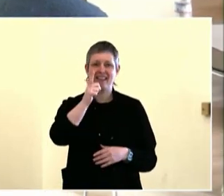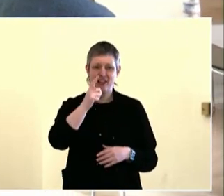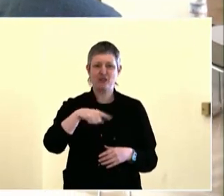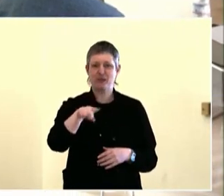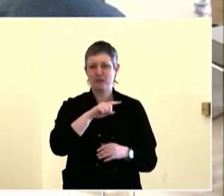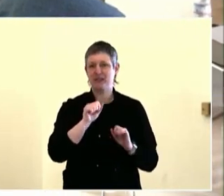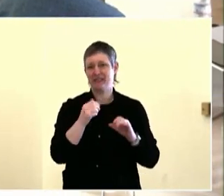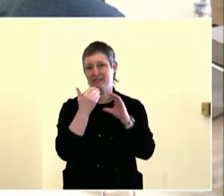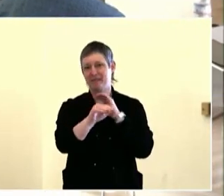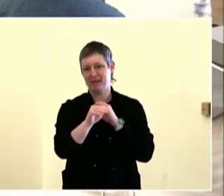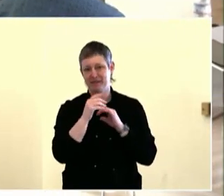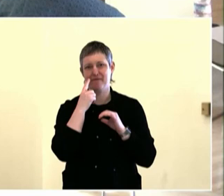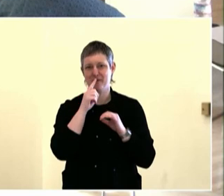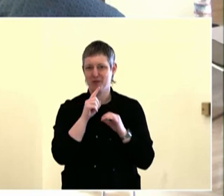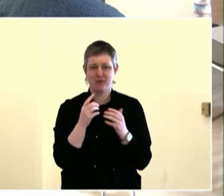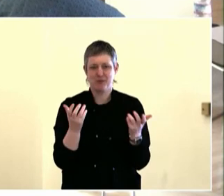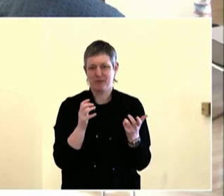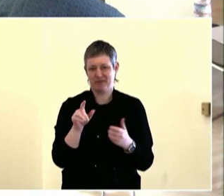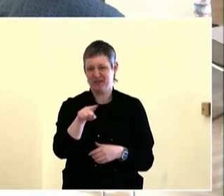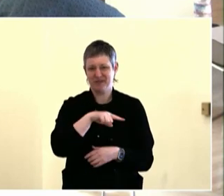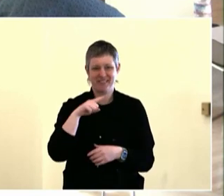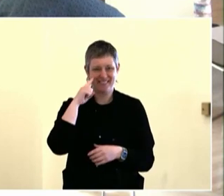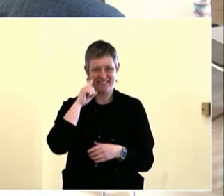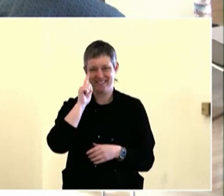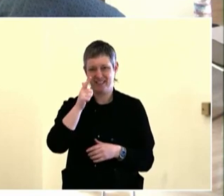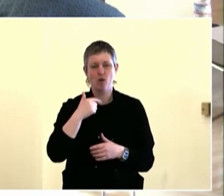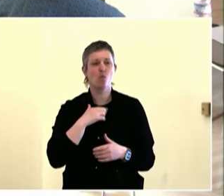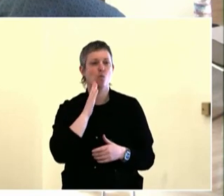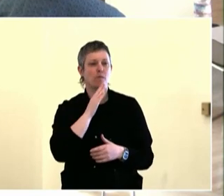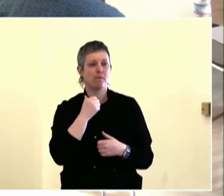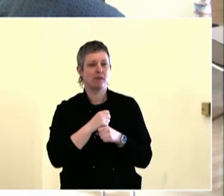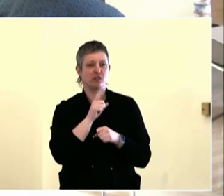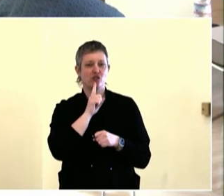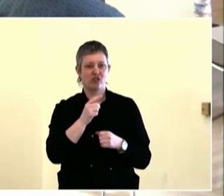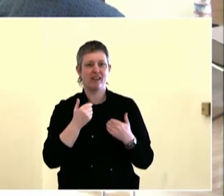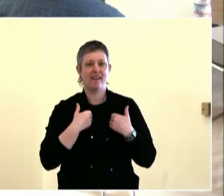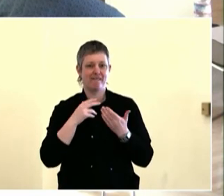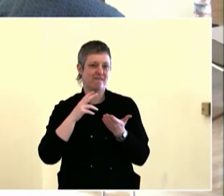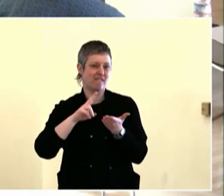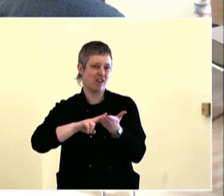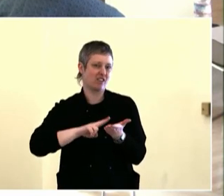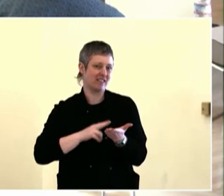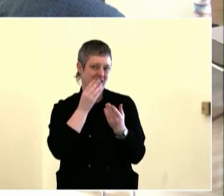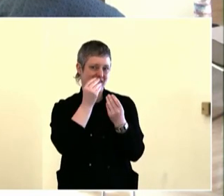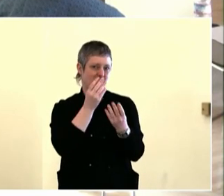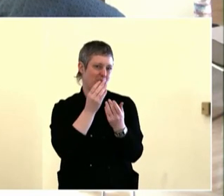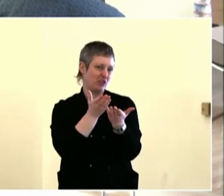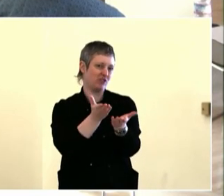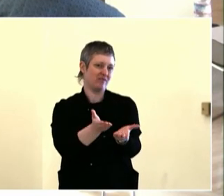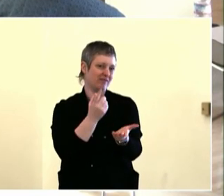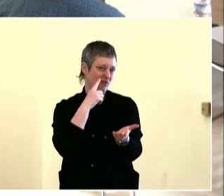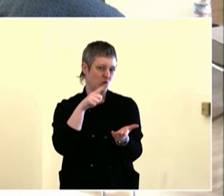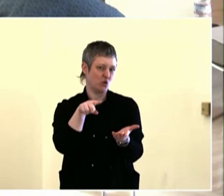so that's where some of these ideas come from. But really having a clear feedback loop where -- where